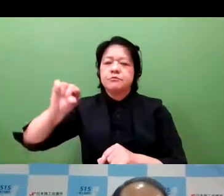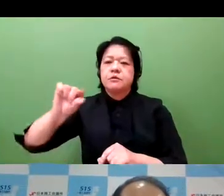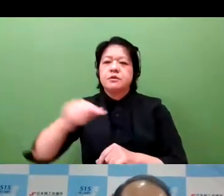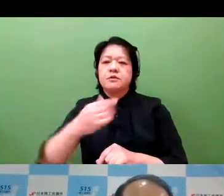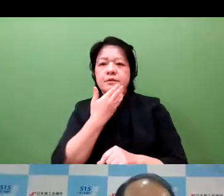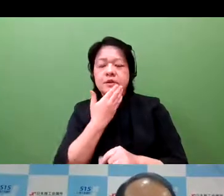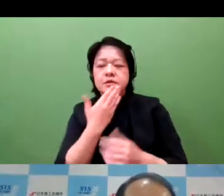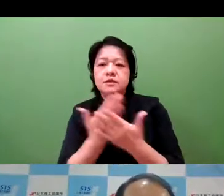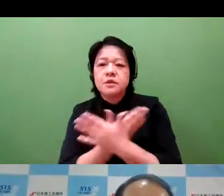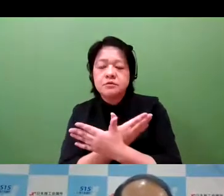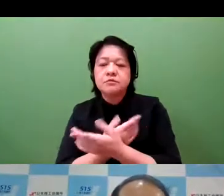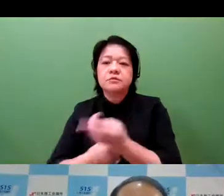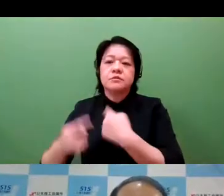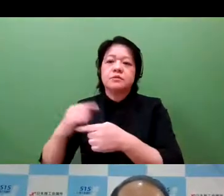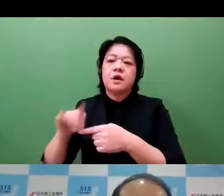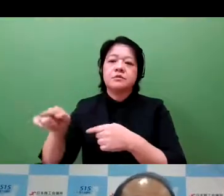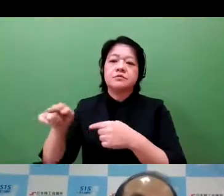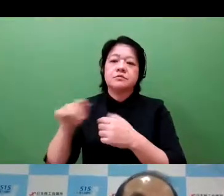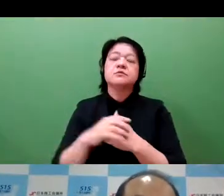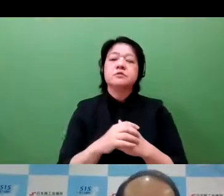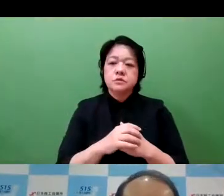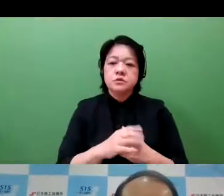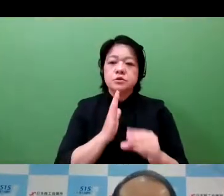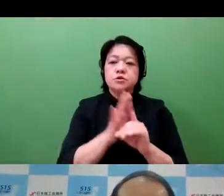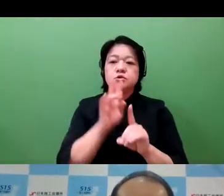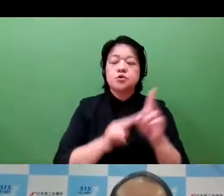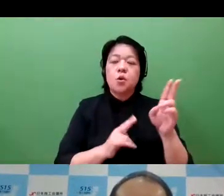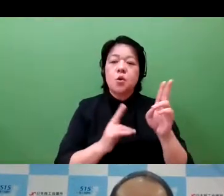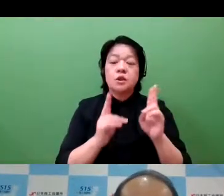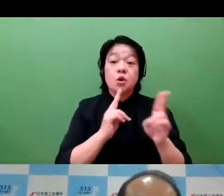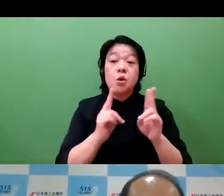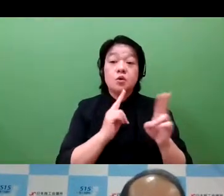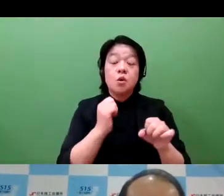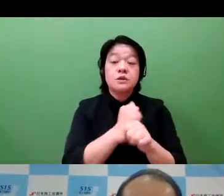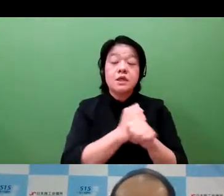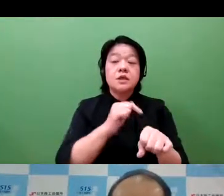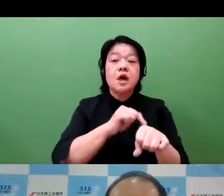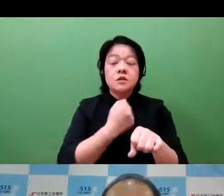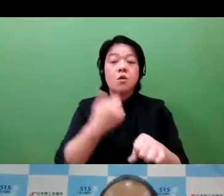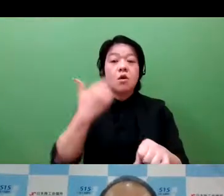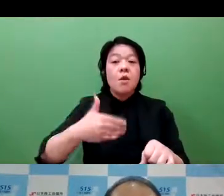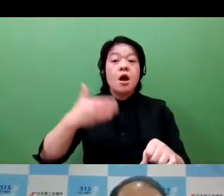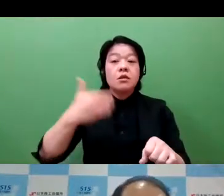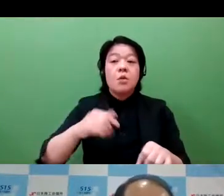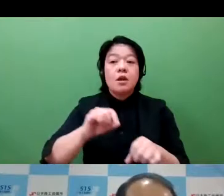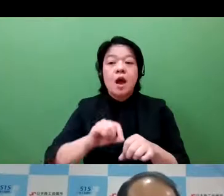So we need to really pick up on the labor productivity, which also means that for small and medium-sized enterprises,